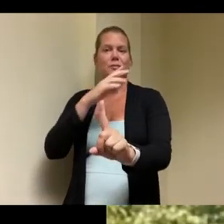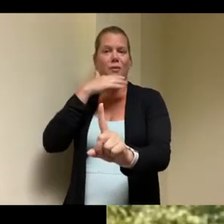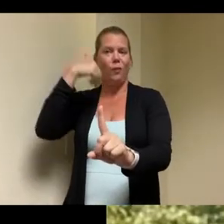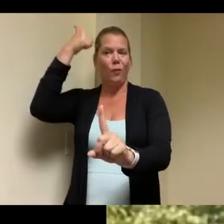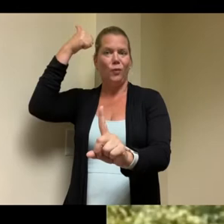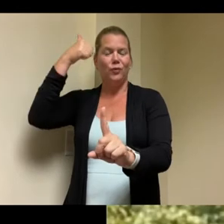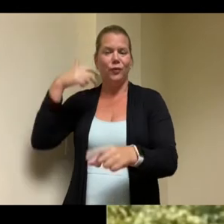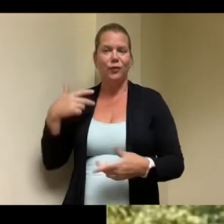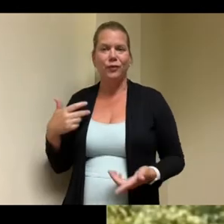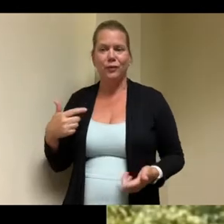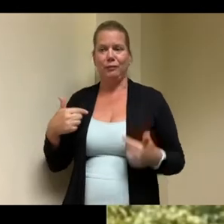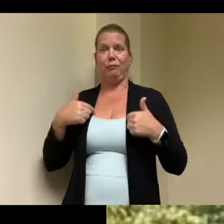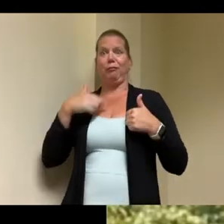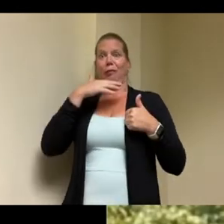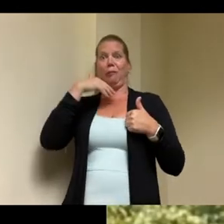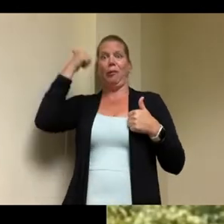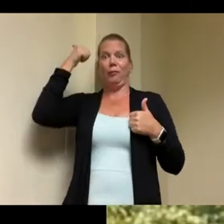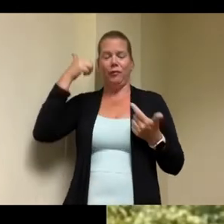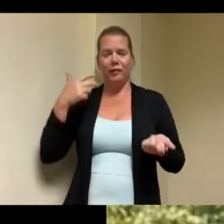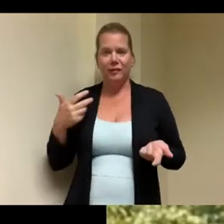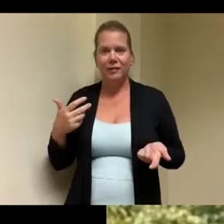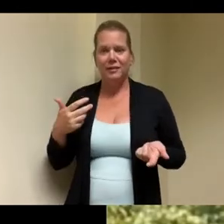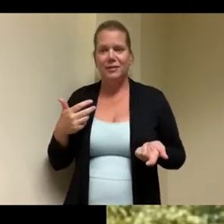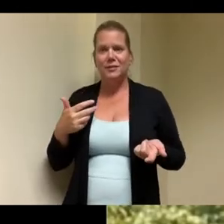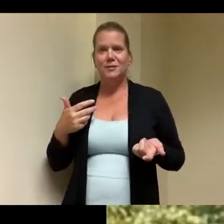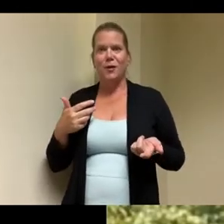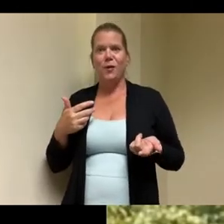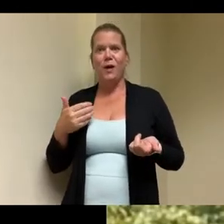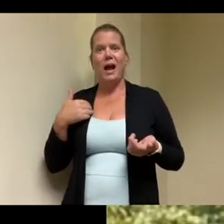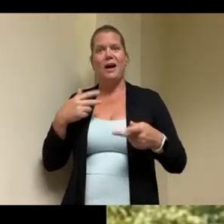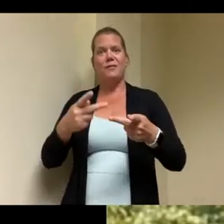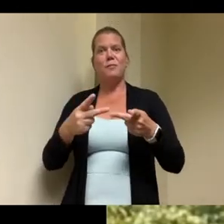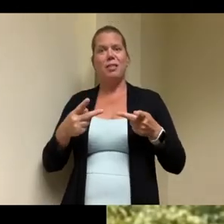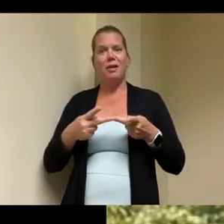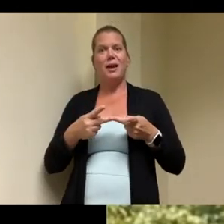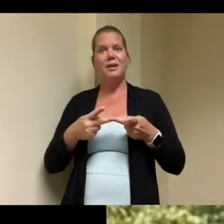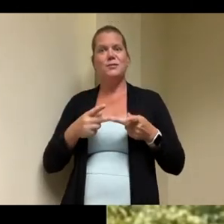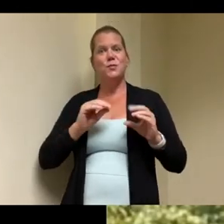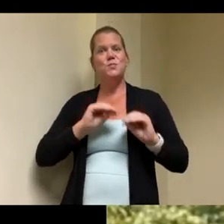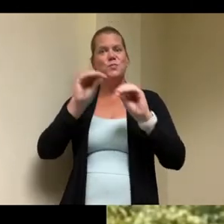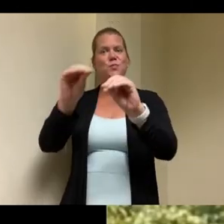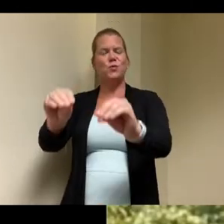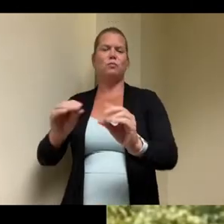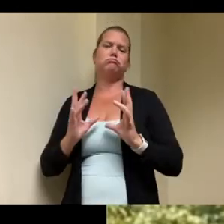um also the the accessibility here is is amazing really it's state of the art